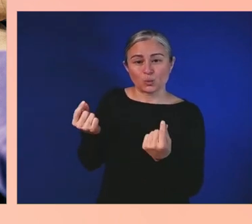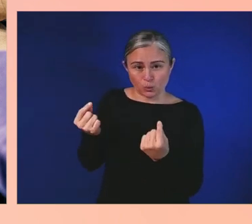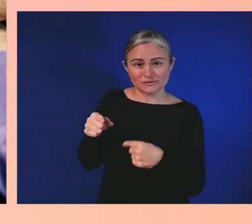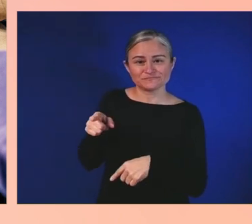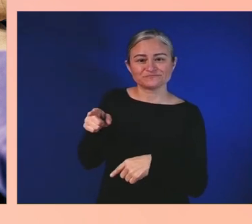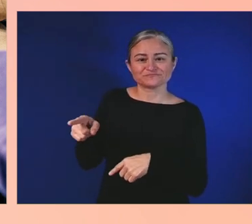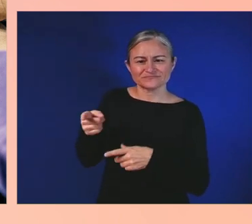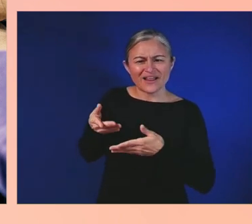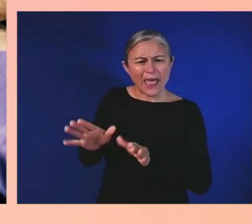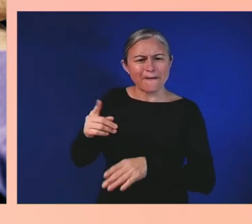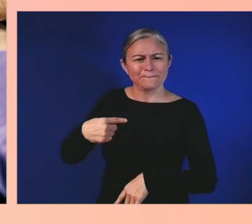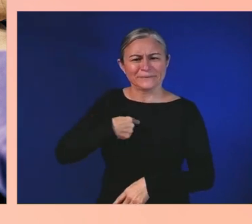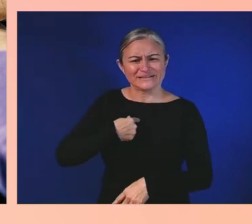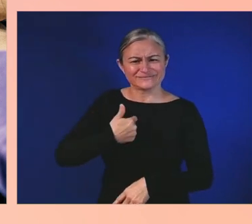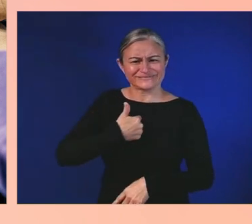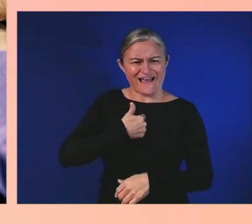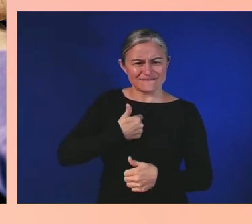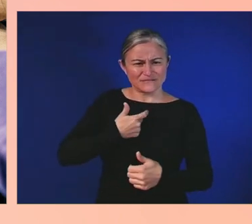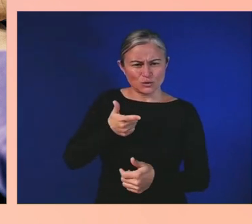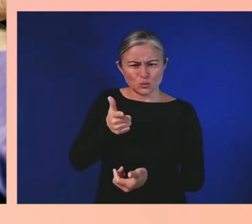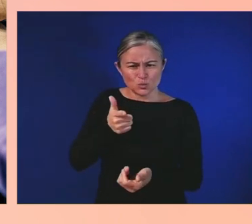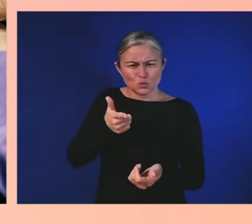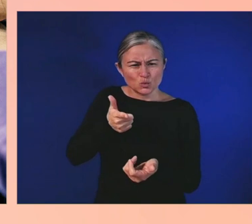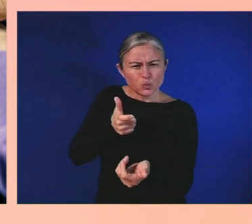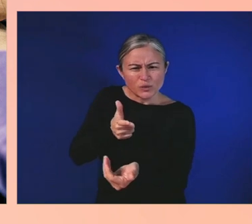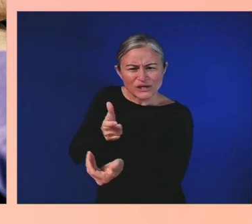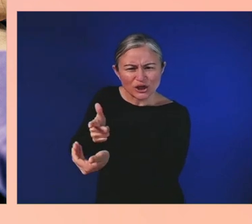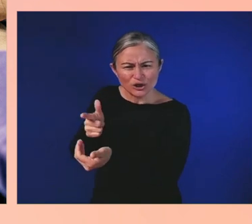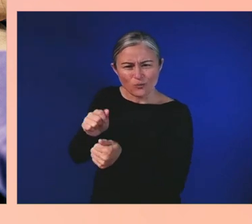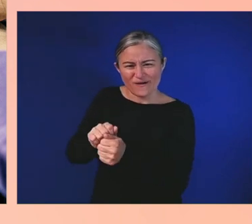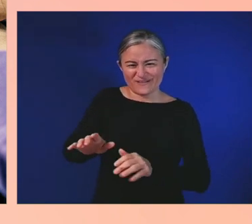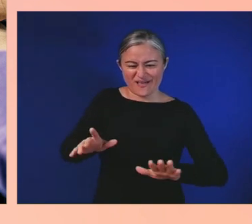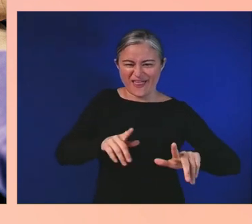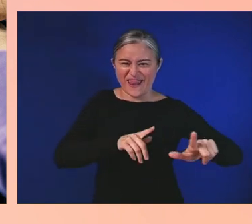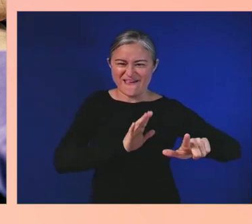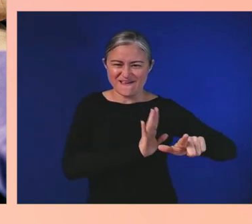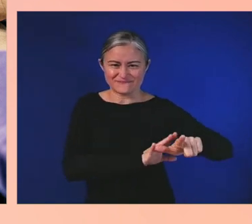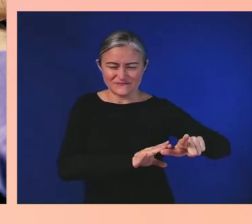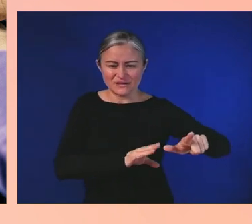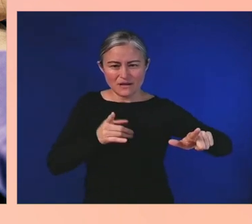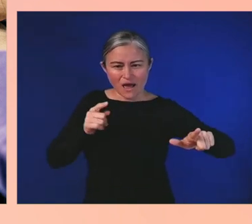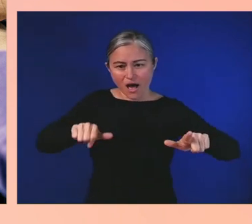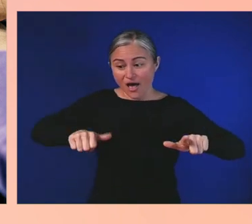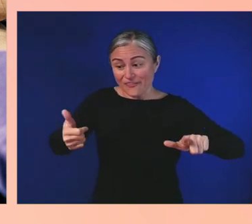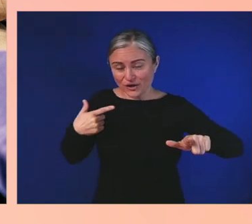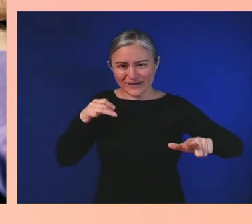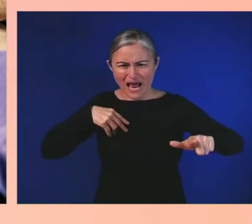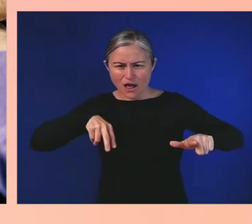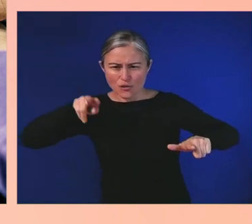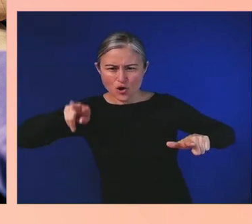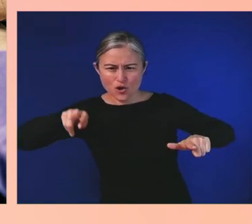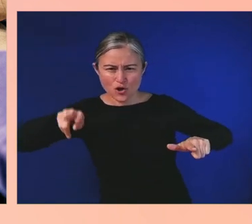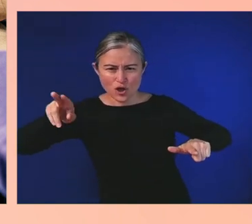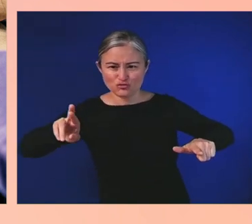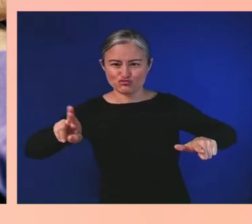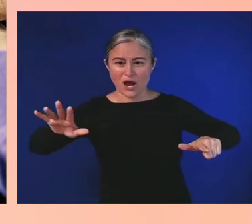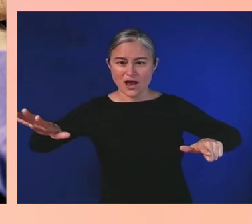down sights with the right trigger. But I don't necessarily use the right trigger on the controller. I used the Xbox Adaptive Controller and